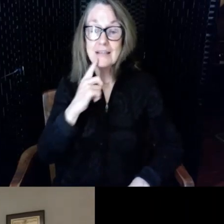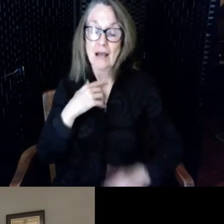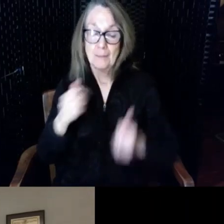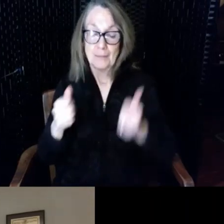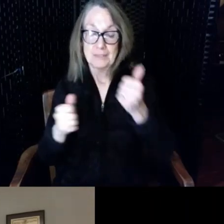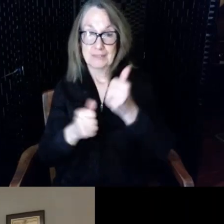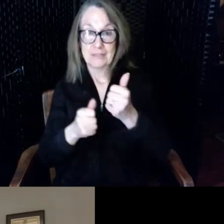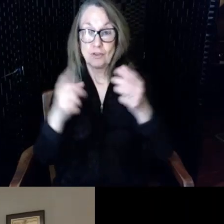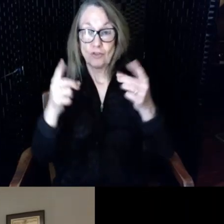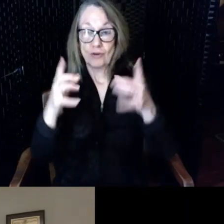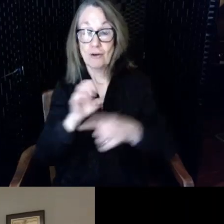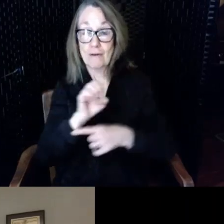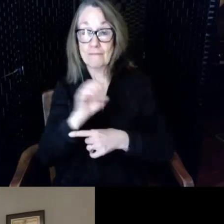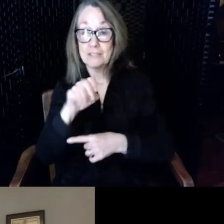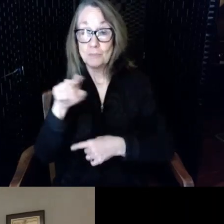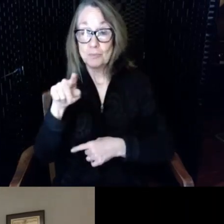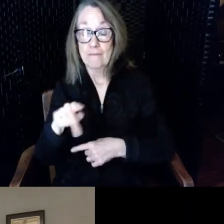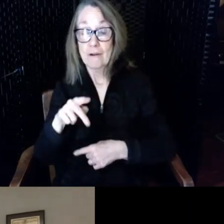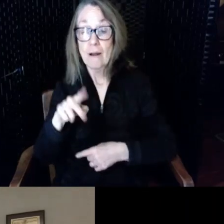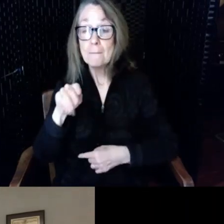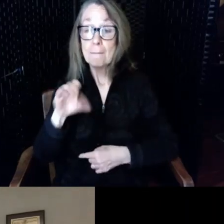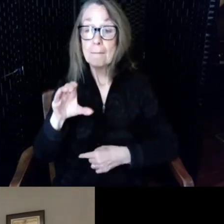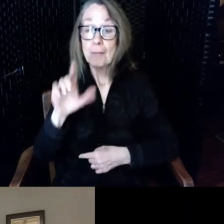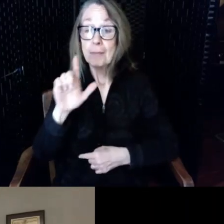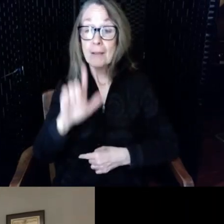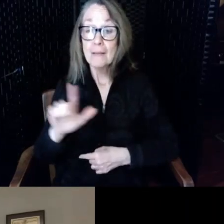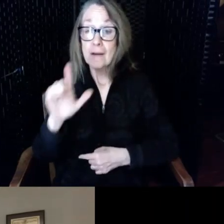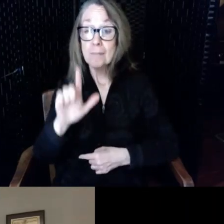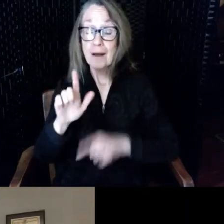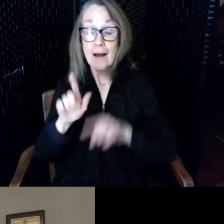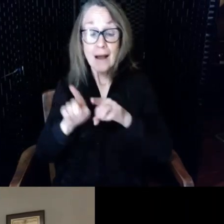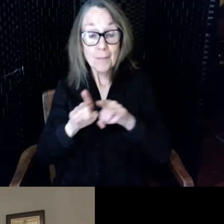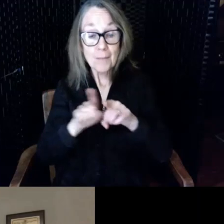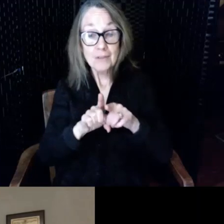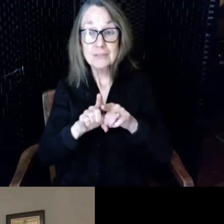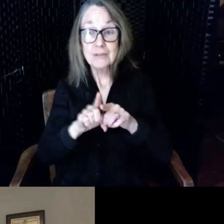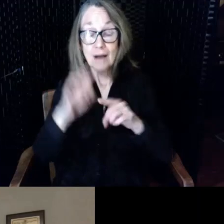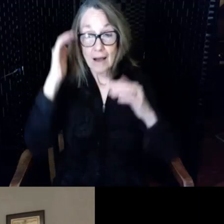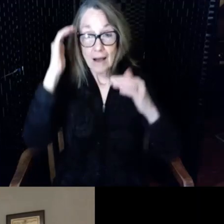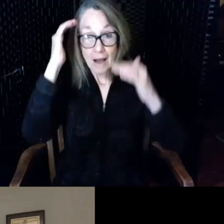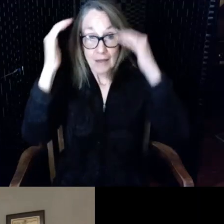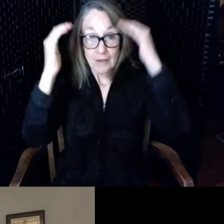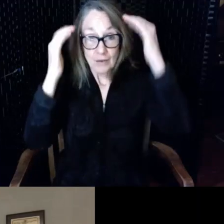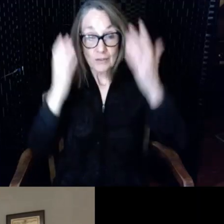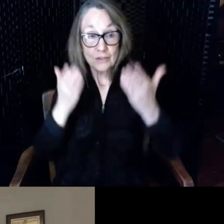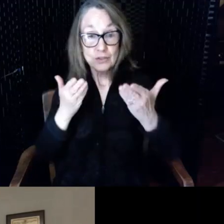East Providence Public Library I'm also the adult services librarian and have